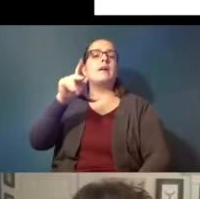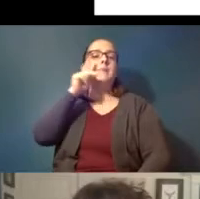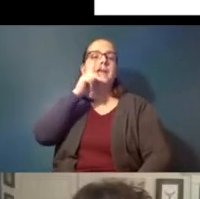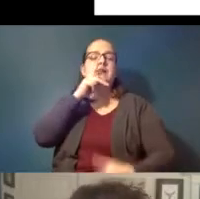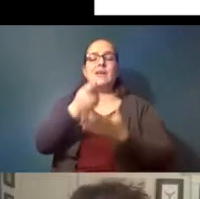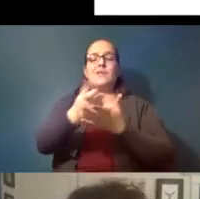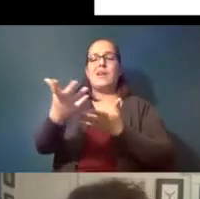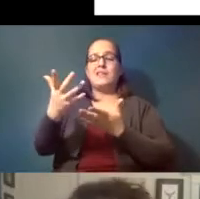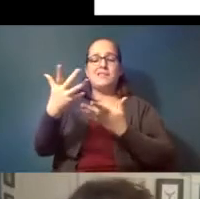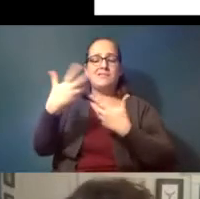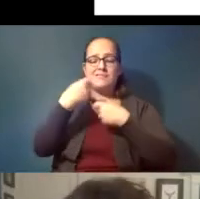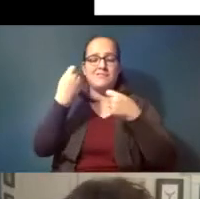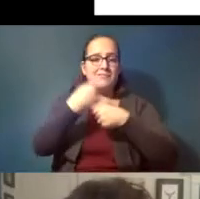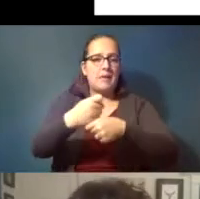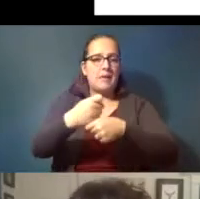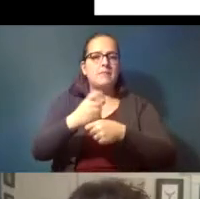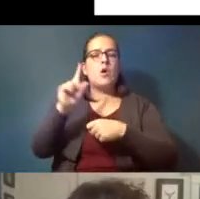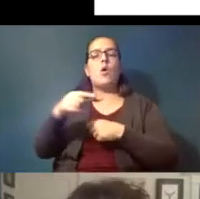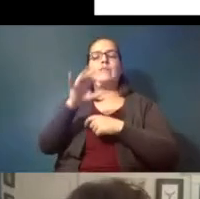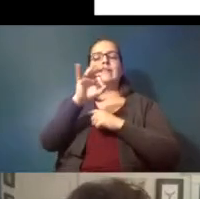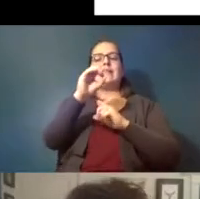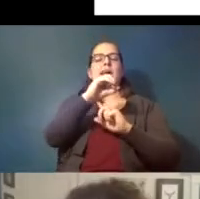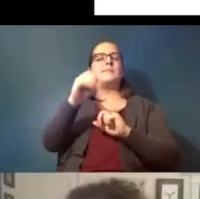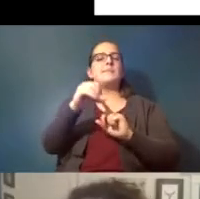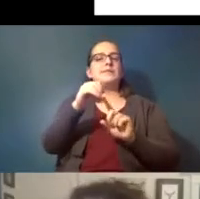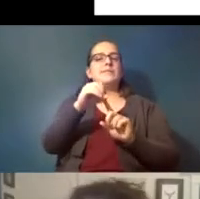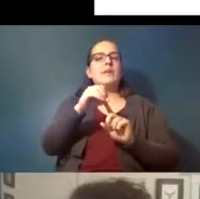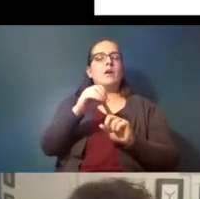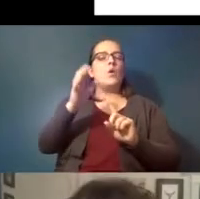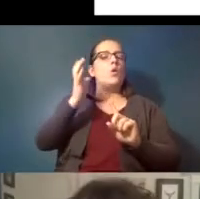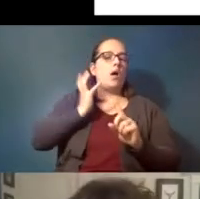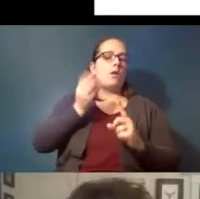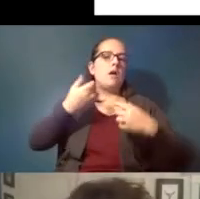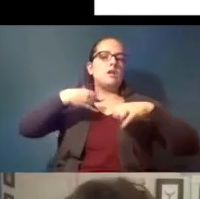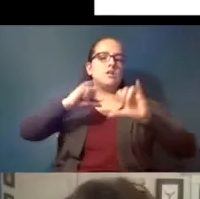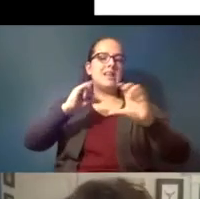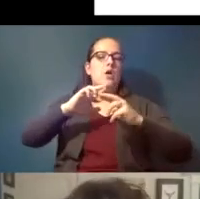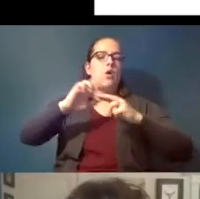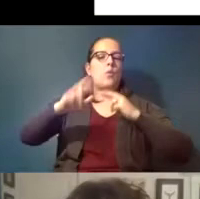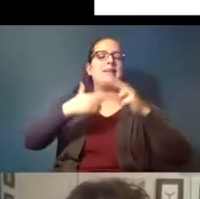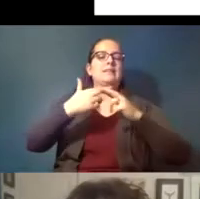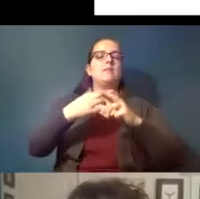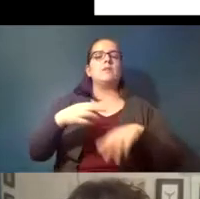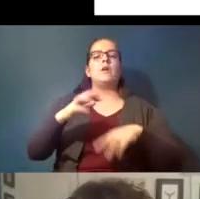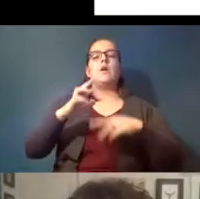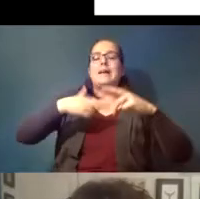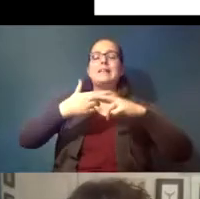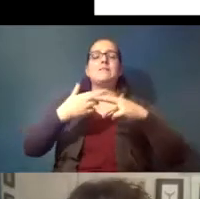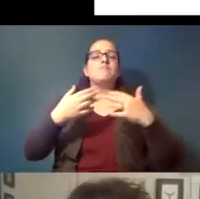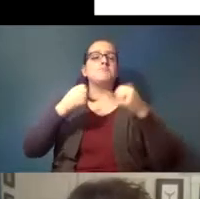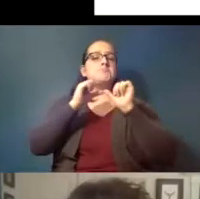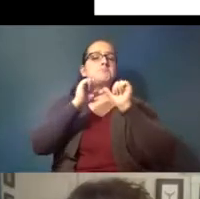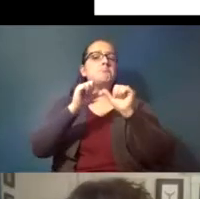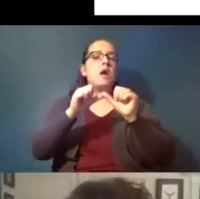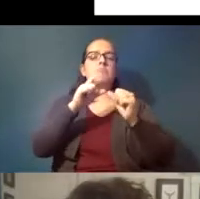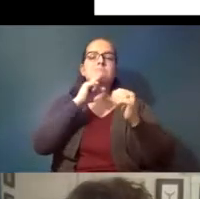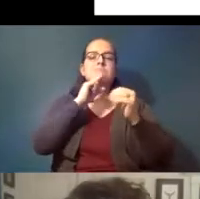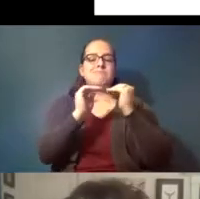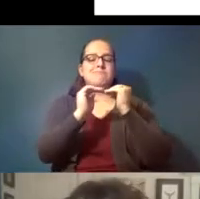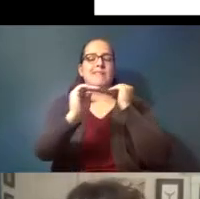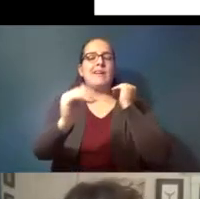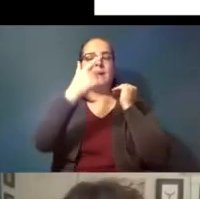nine percent of that was and and still is recycled recycling remains relatively flat because it's not